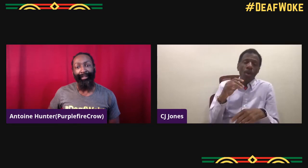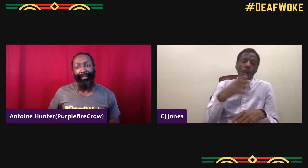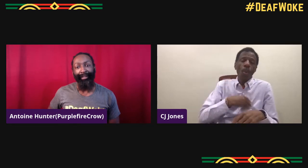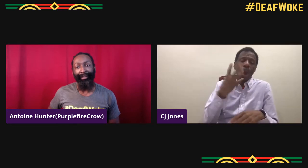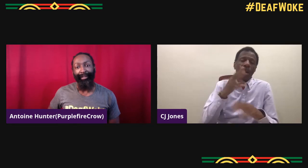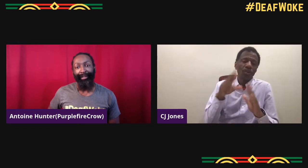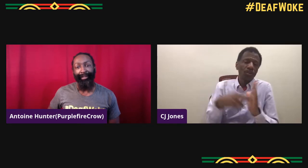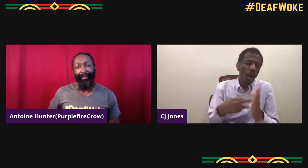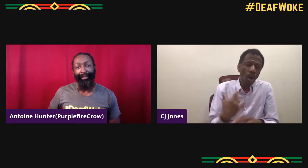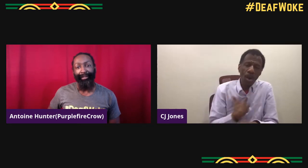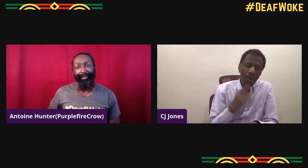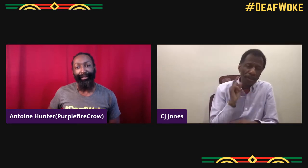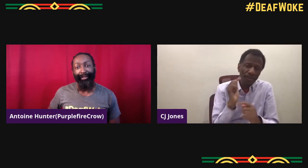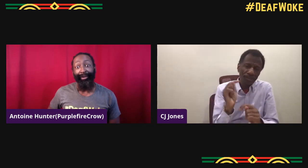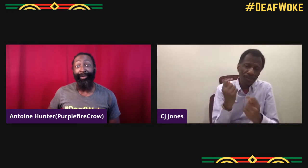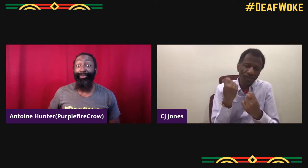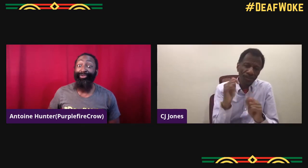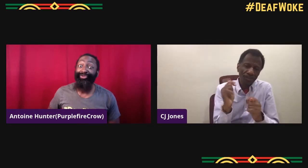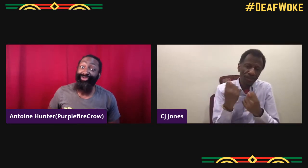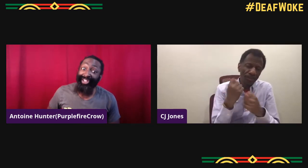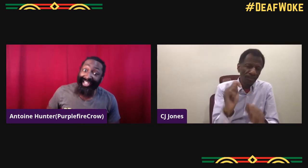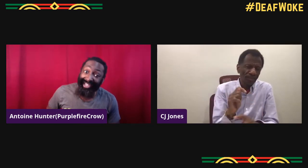There's always auditions for White roles.